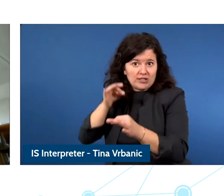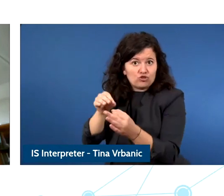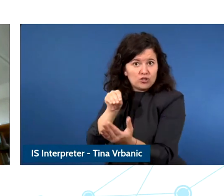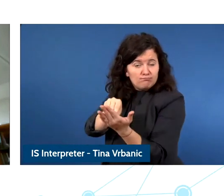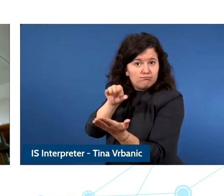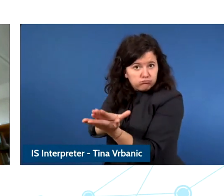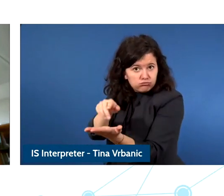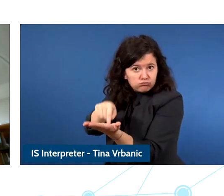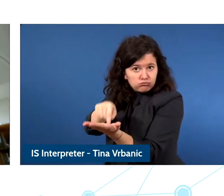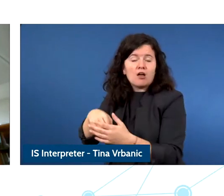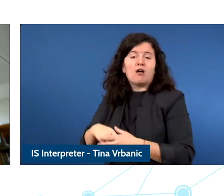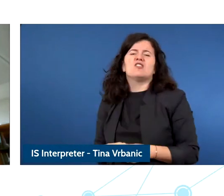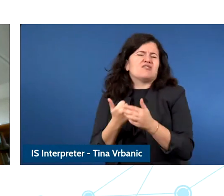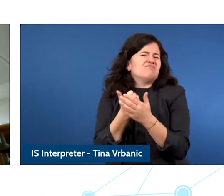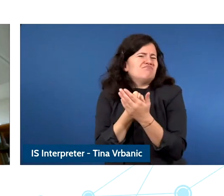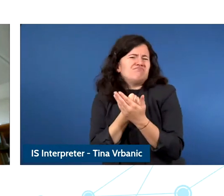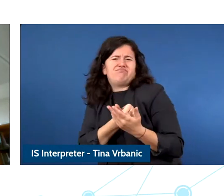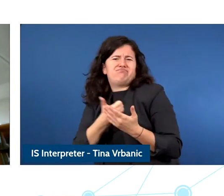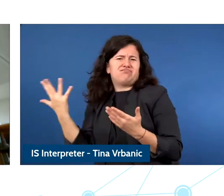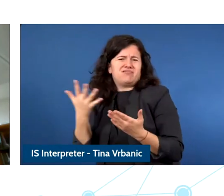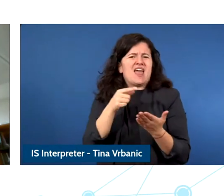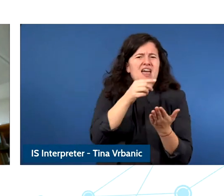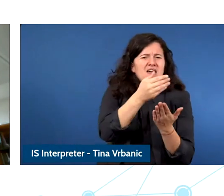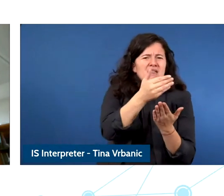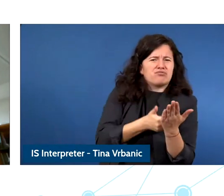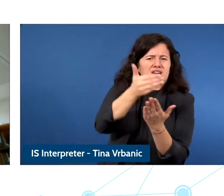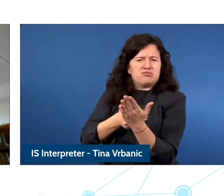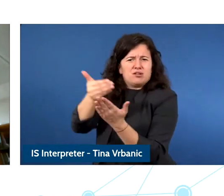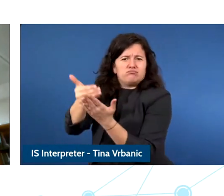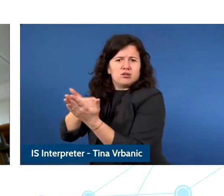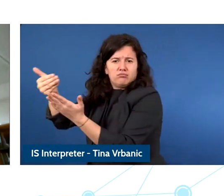focusing on the Rights of the Child in the digital environment and the